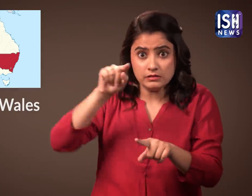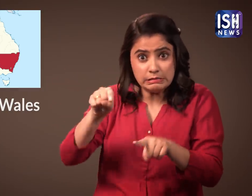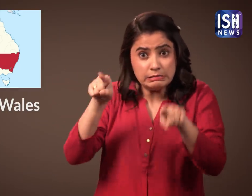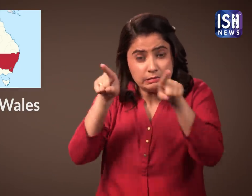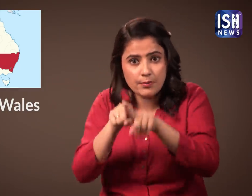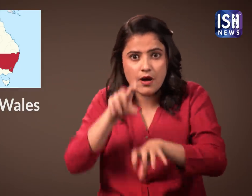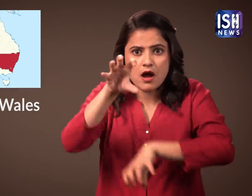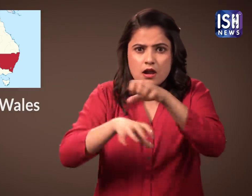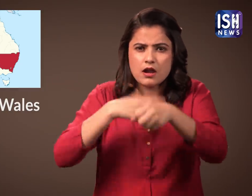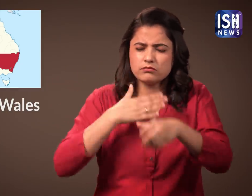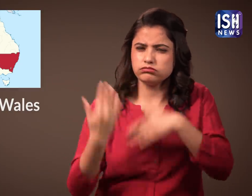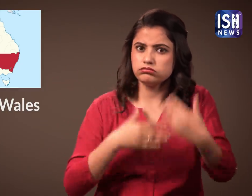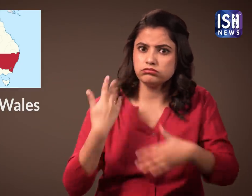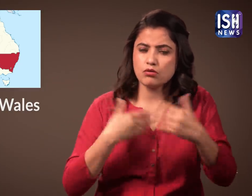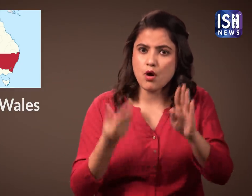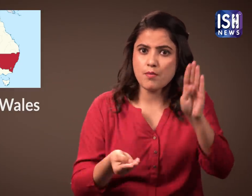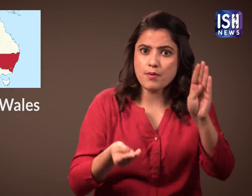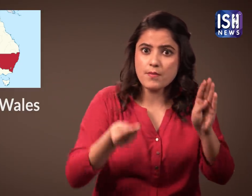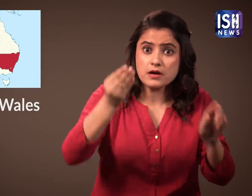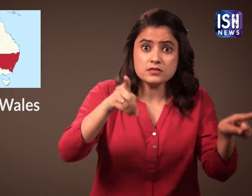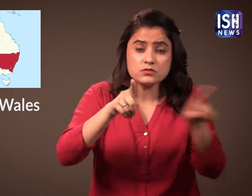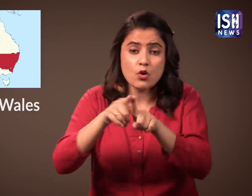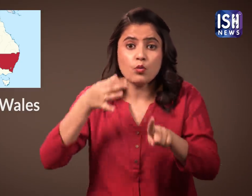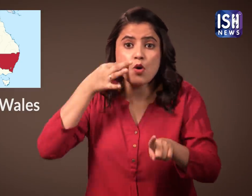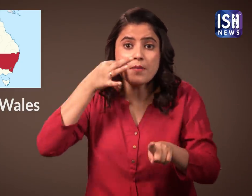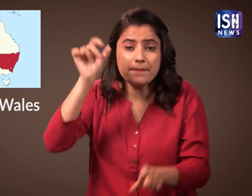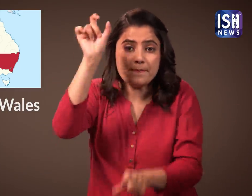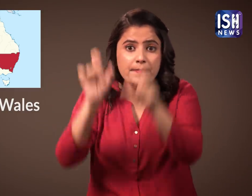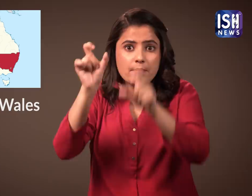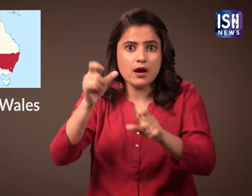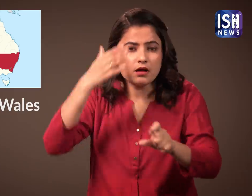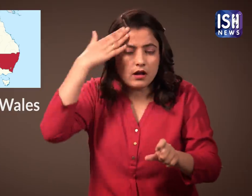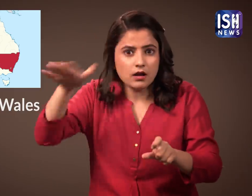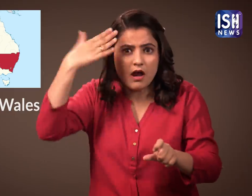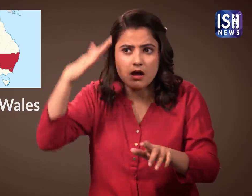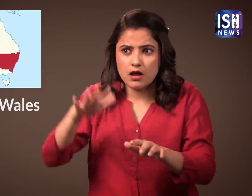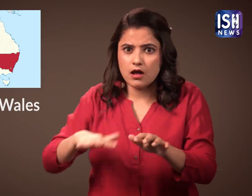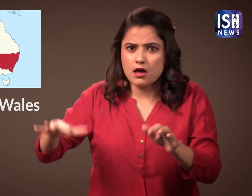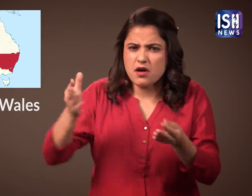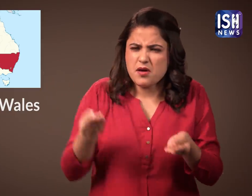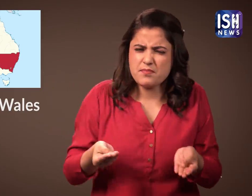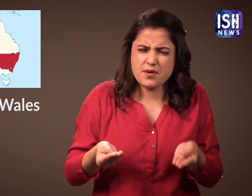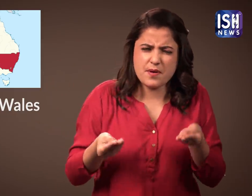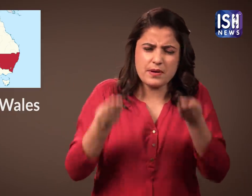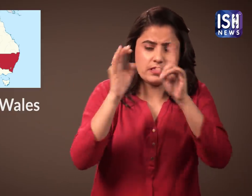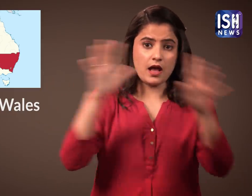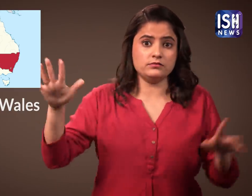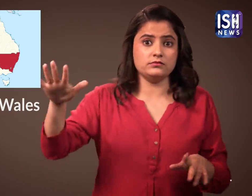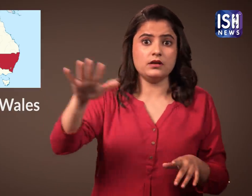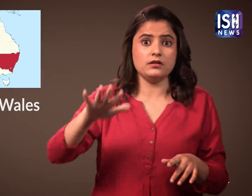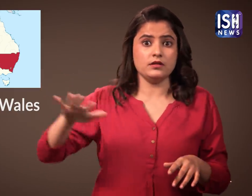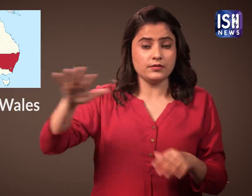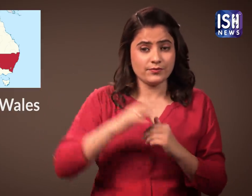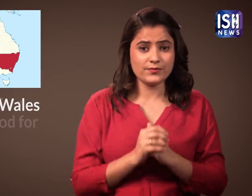has recorded the highest death toll among animals and humans alike.